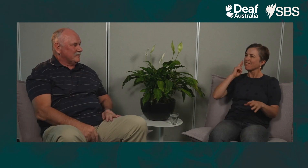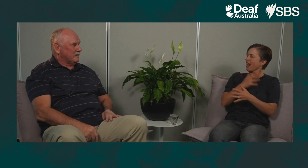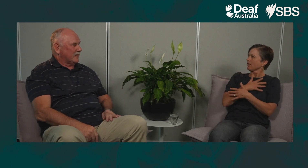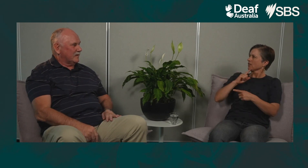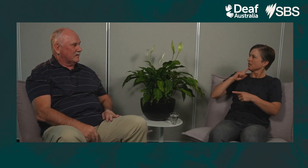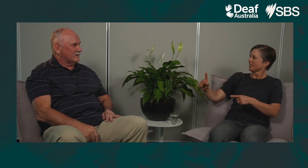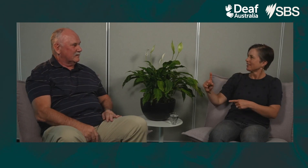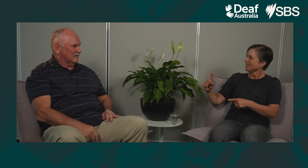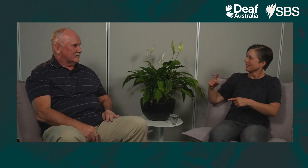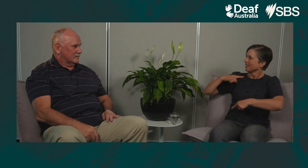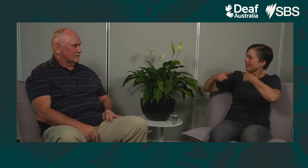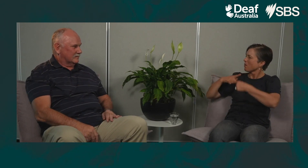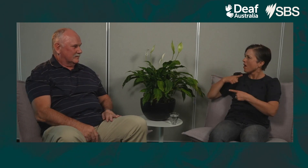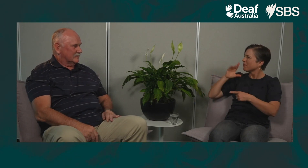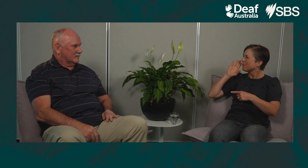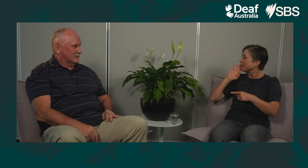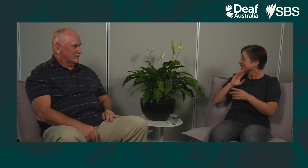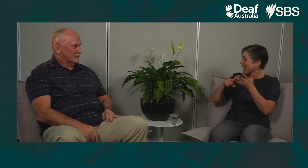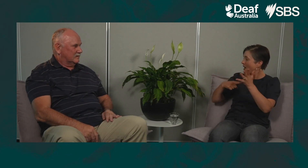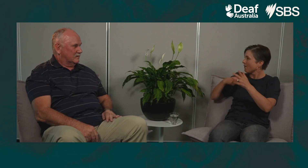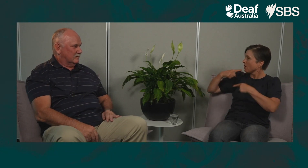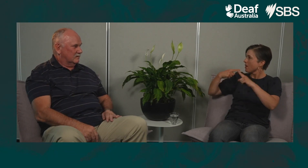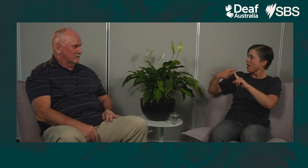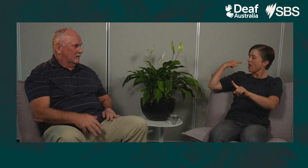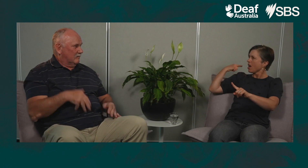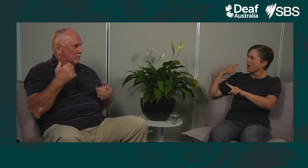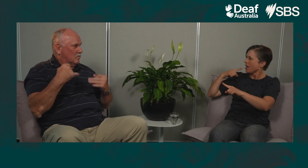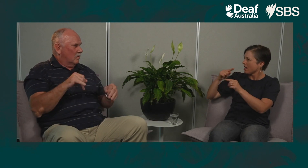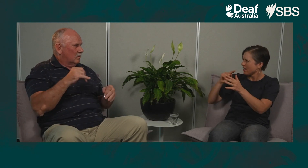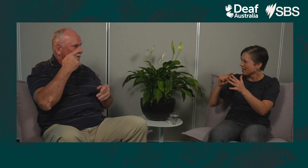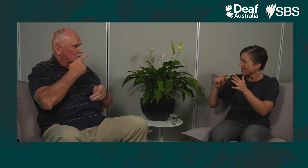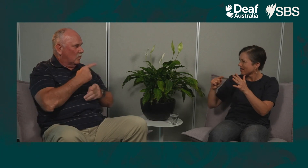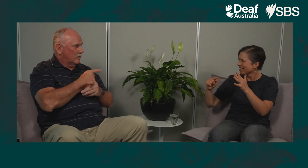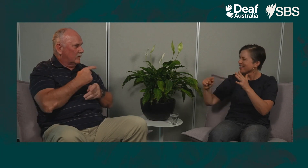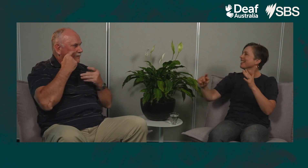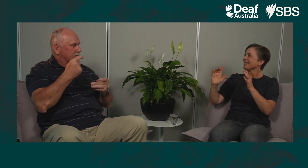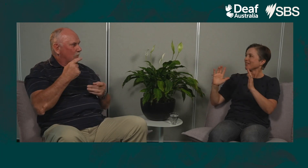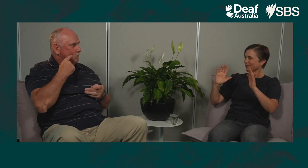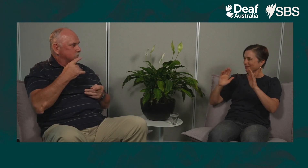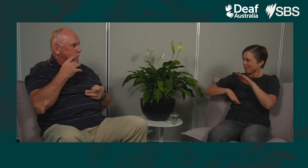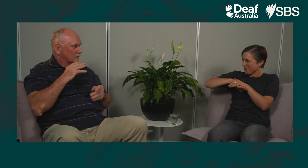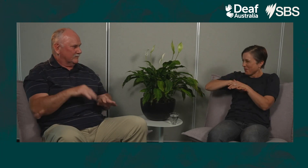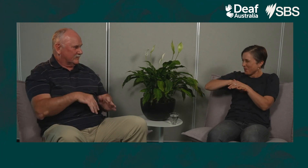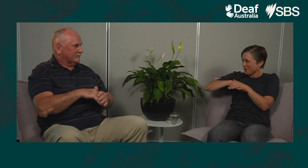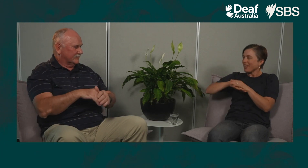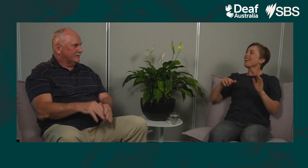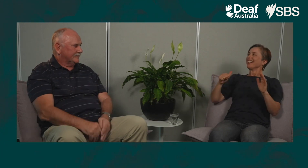I think Deaf people explain everything because they miss out on information in general, so to compensate, everything is explained fully.